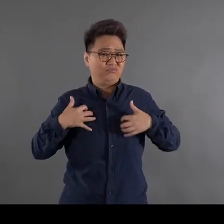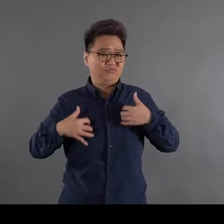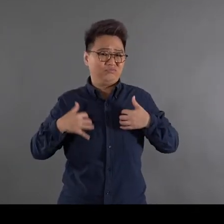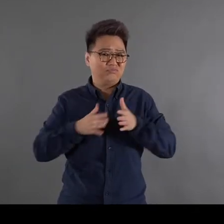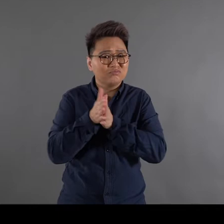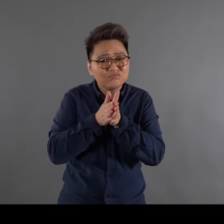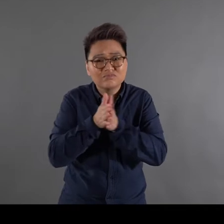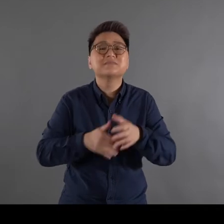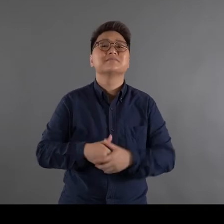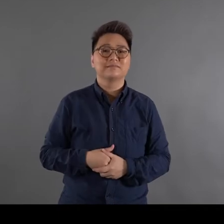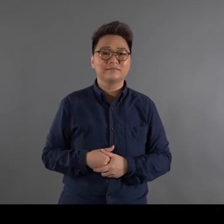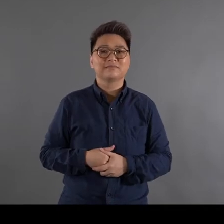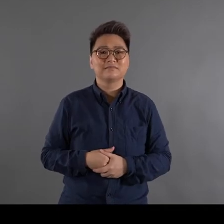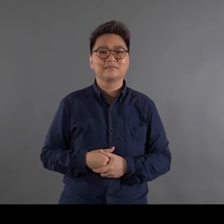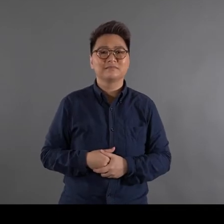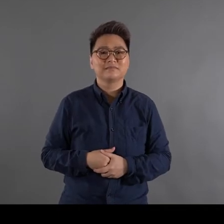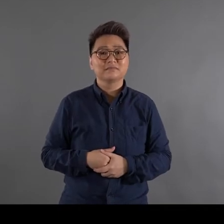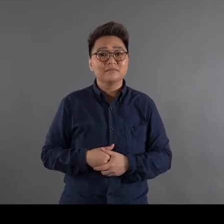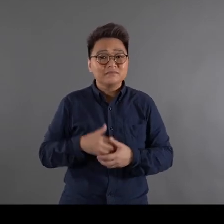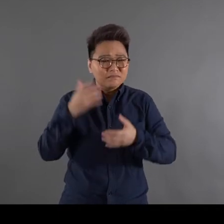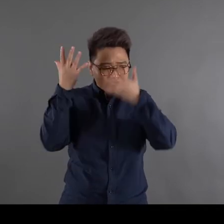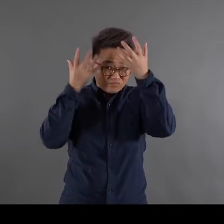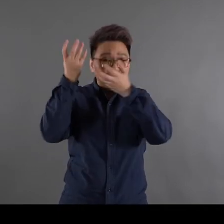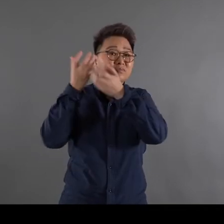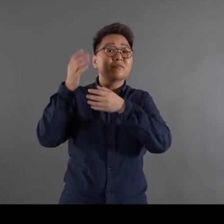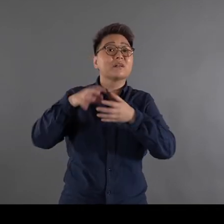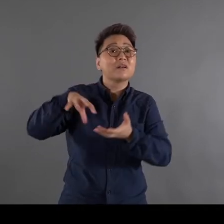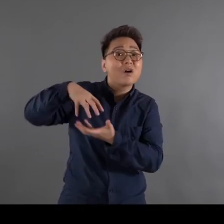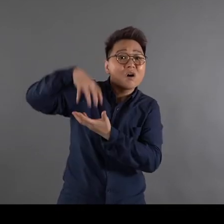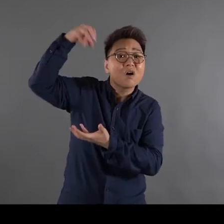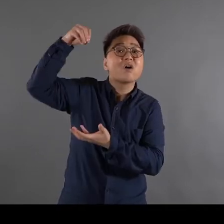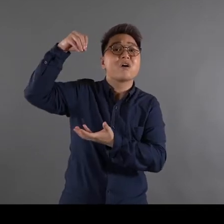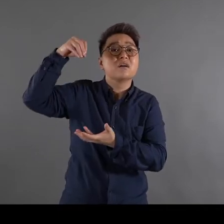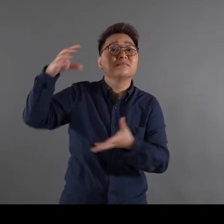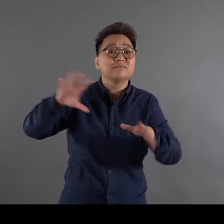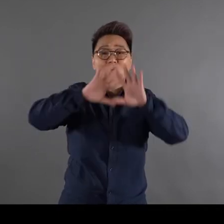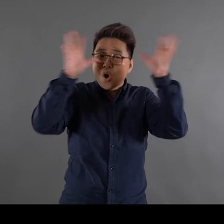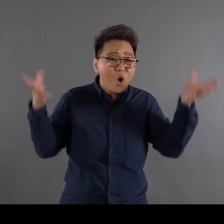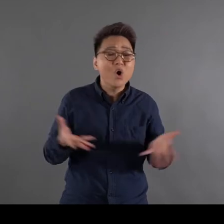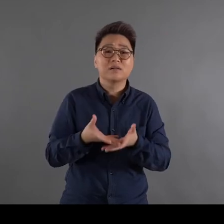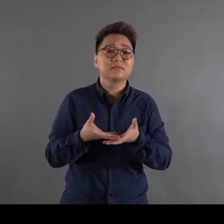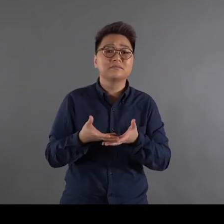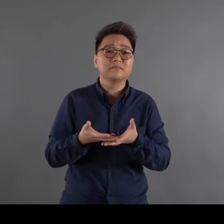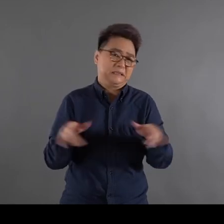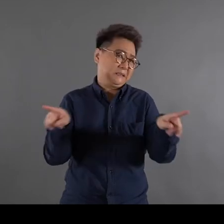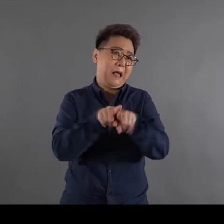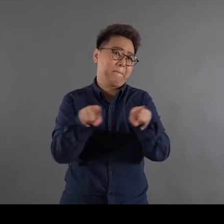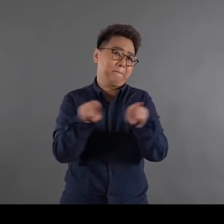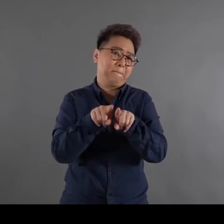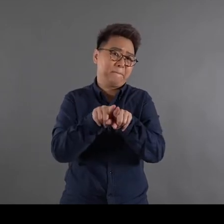From abstract to so-called figurative styles it is always applicable The floor [in the painting] that you mentioned just now